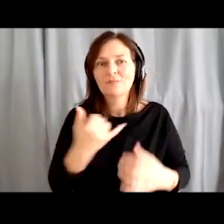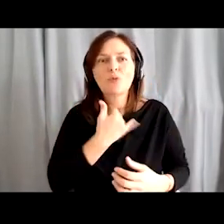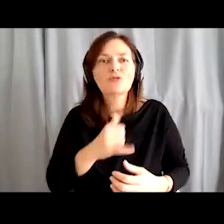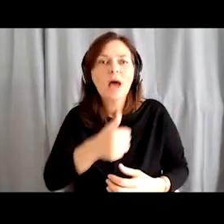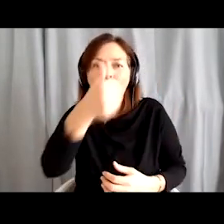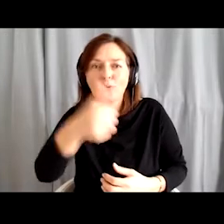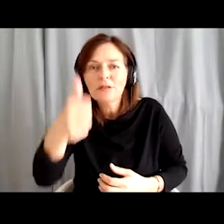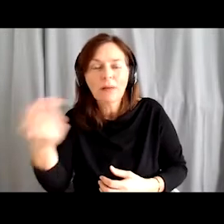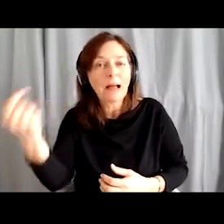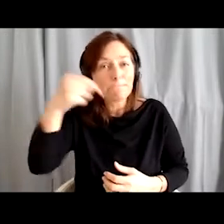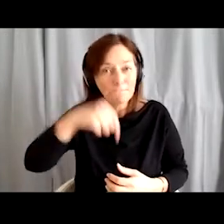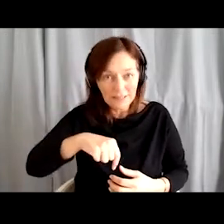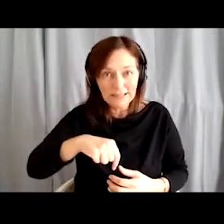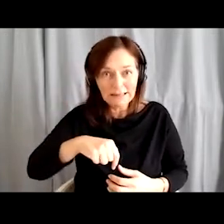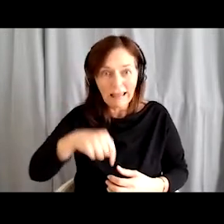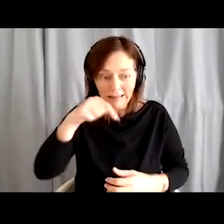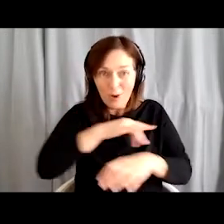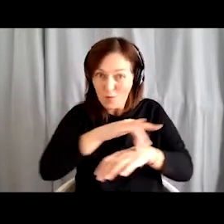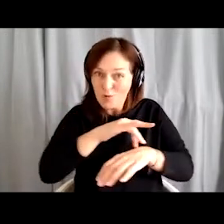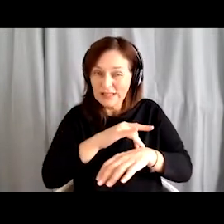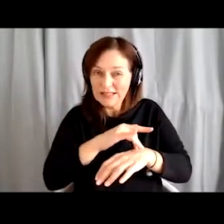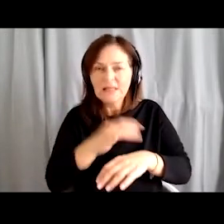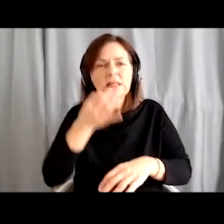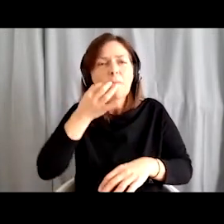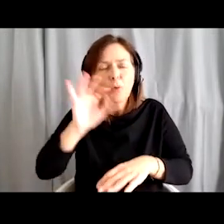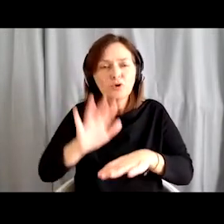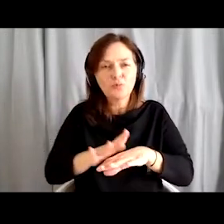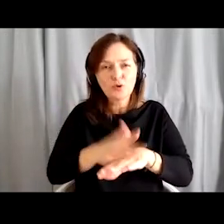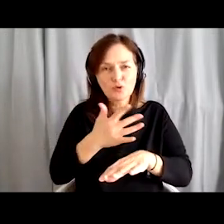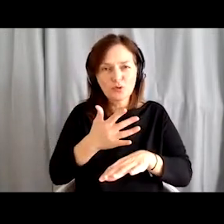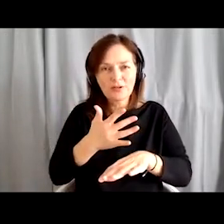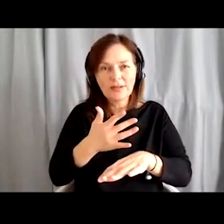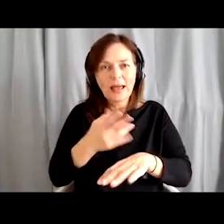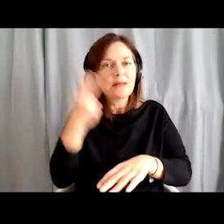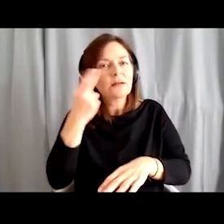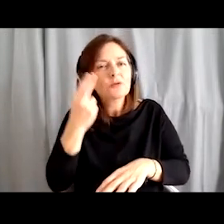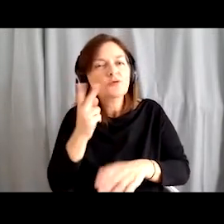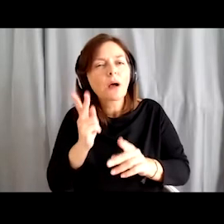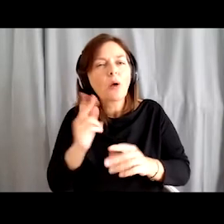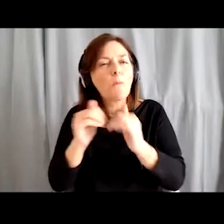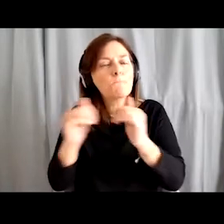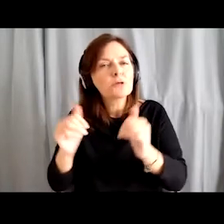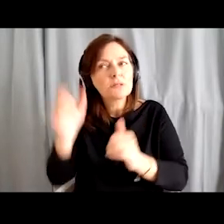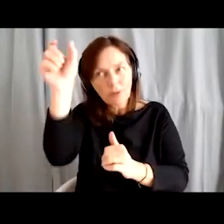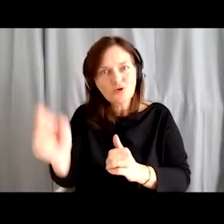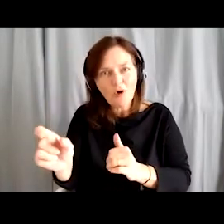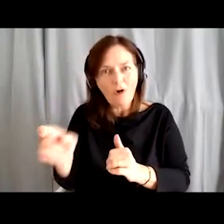they feel better in their own skin, that they understand what a unique being they are and how much energy they have